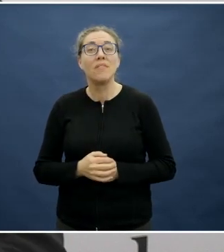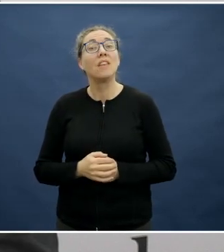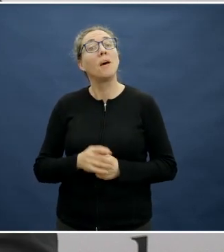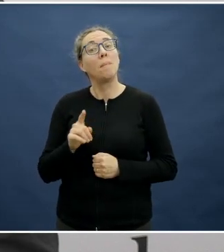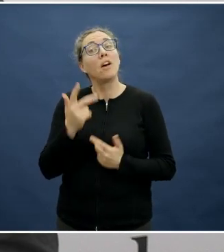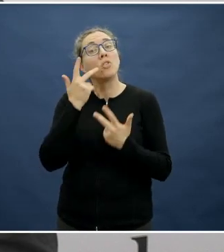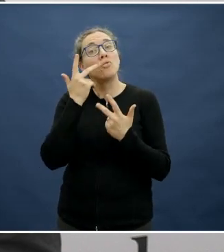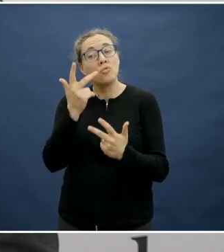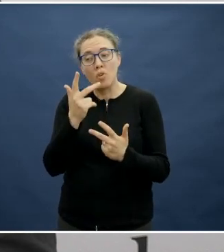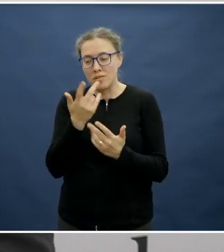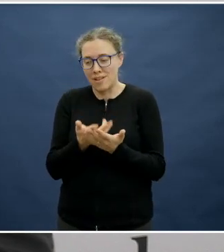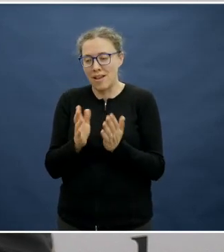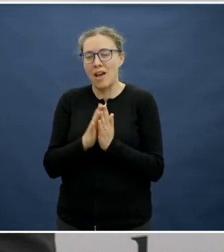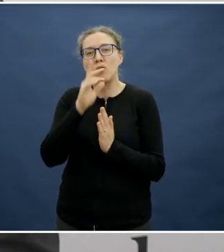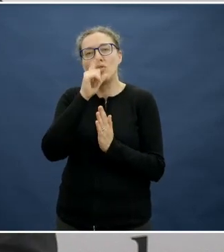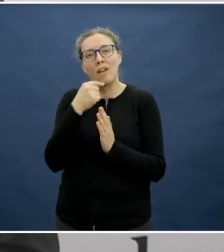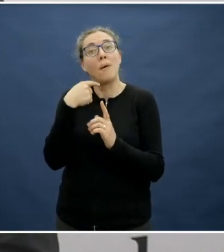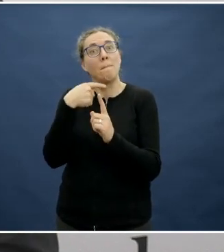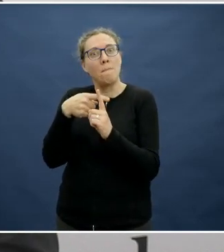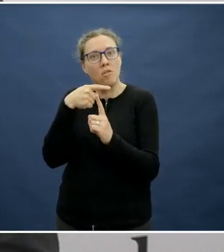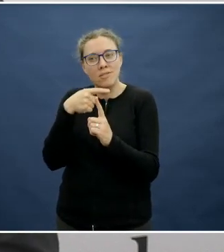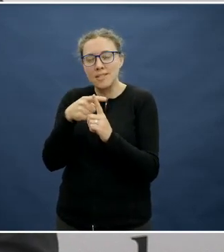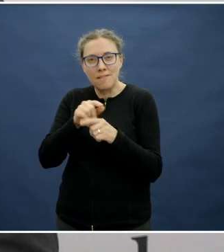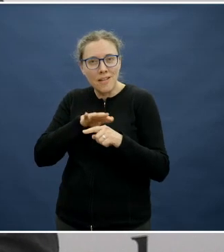It relates exactly to what you were talking about, Rebecca, about the importance of those